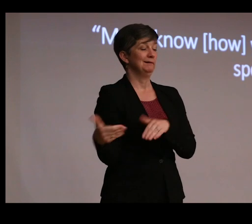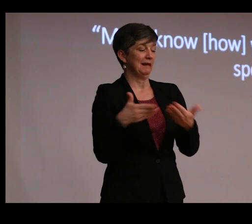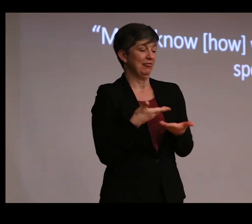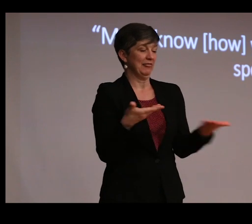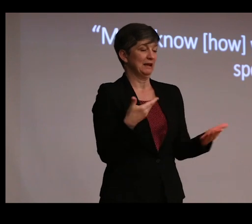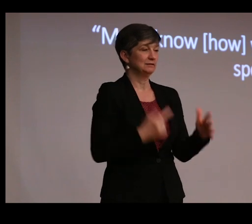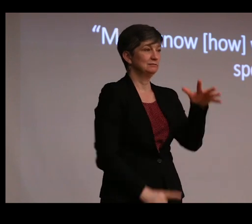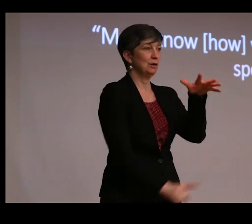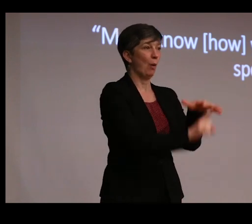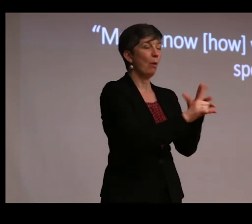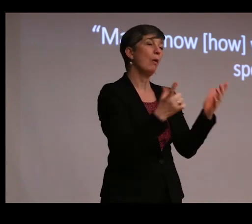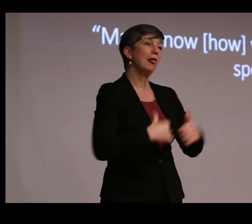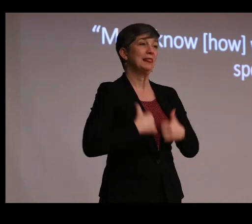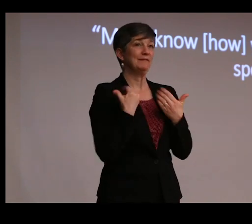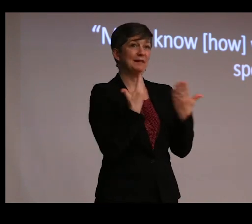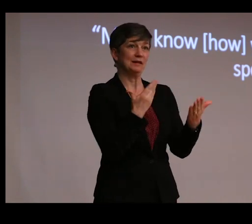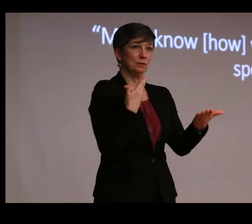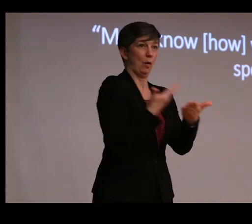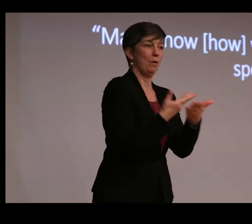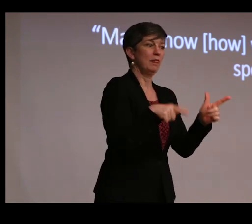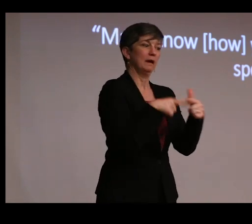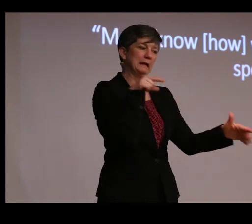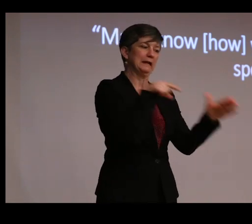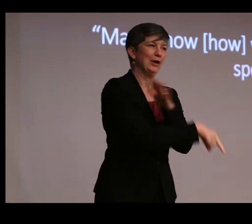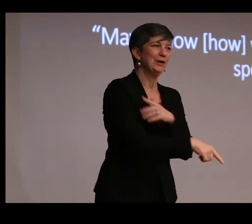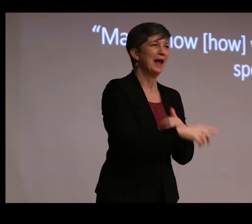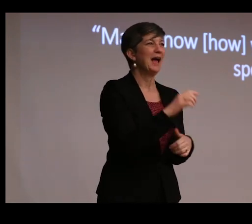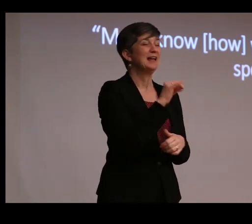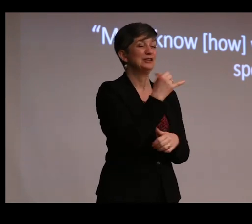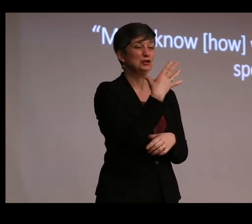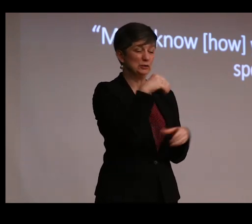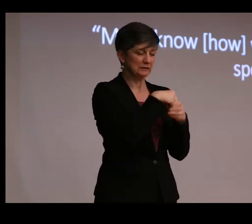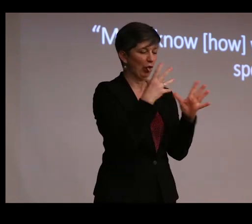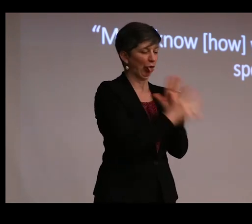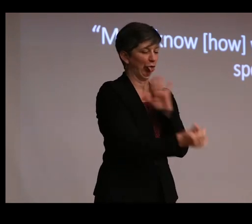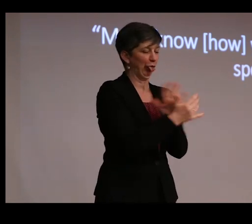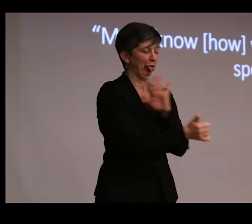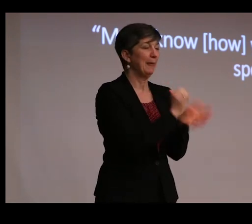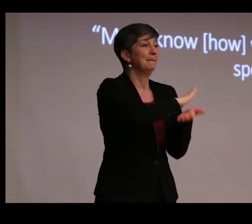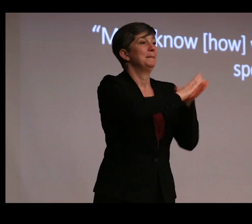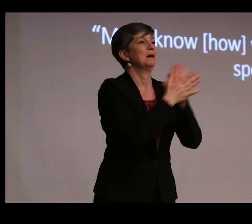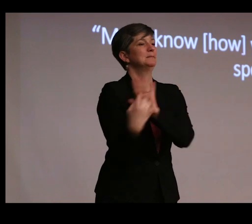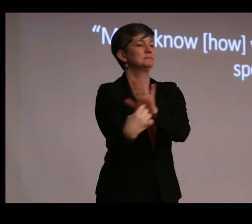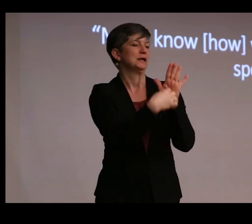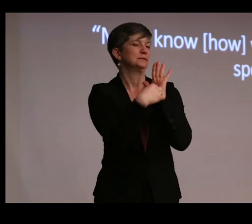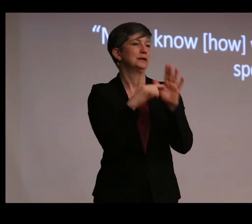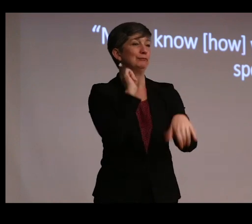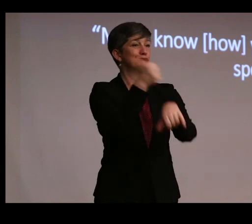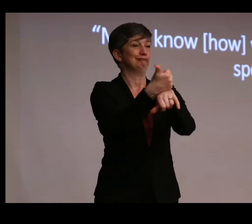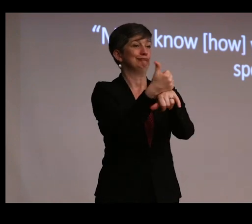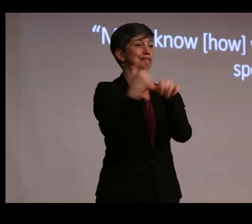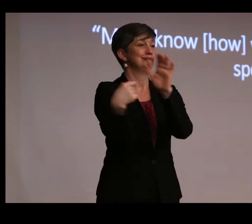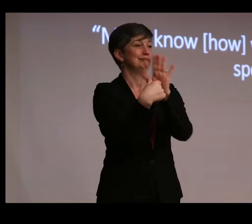living things go to be killed and have their juices extracted to be made into specimens. And while Alice Monroe's question